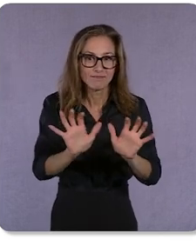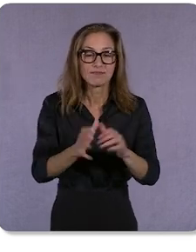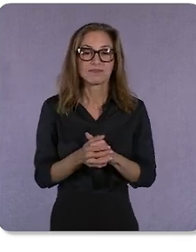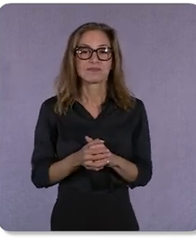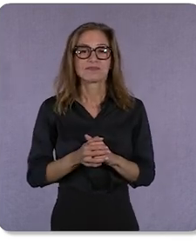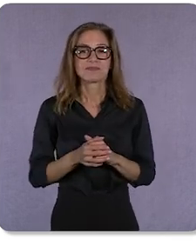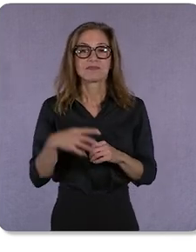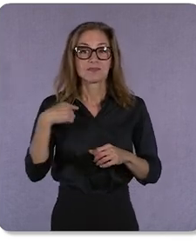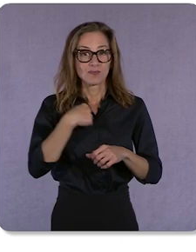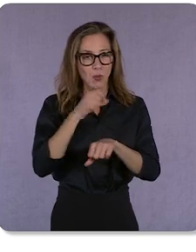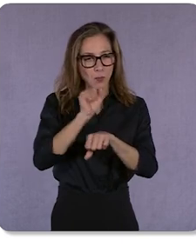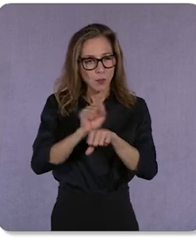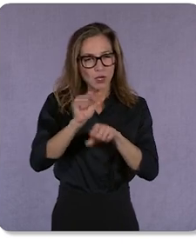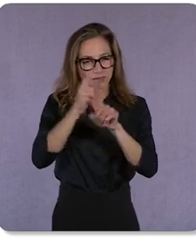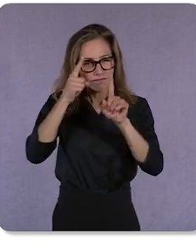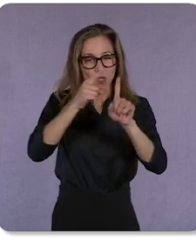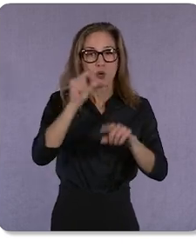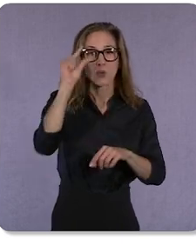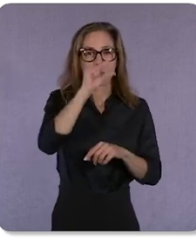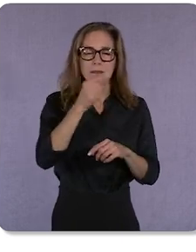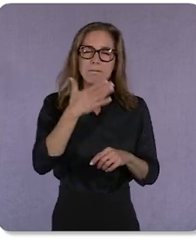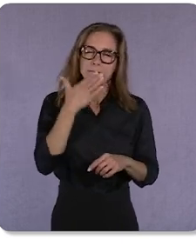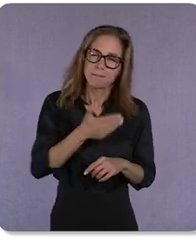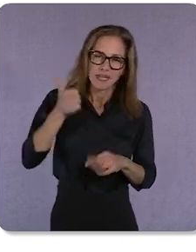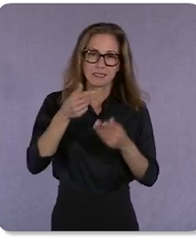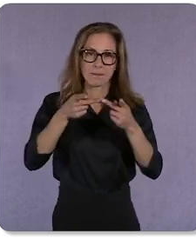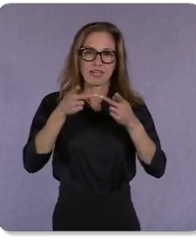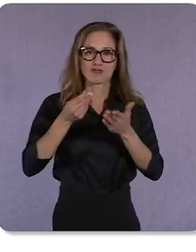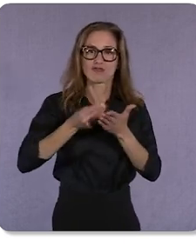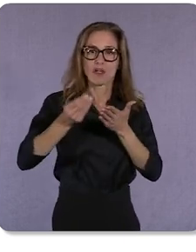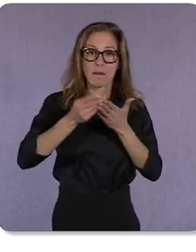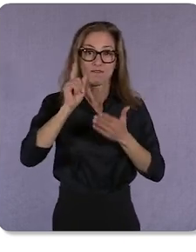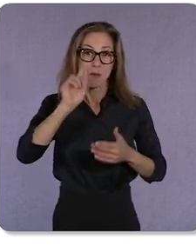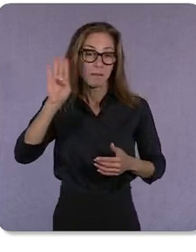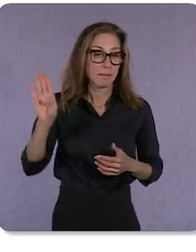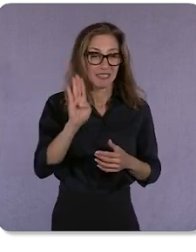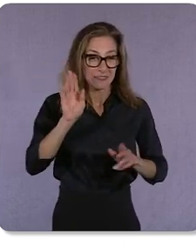Google the best place for billions of people to shop, we’ve also been aggressively investing in